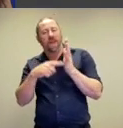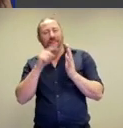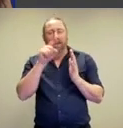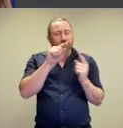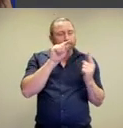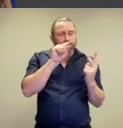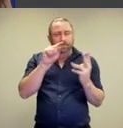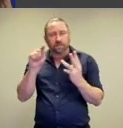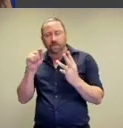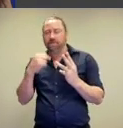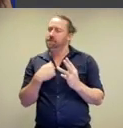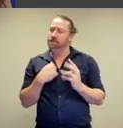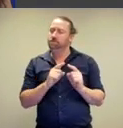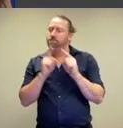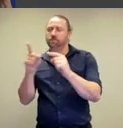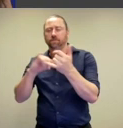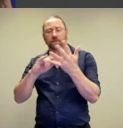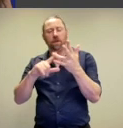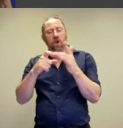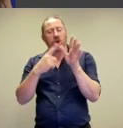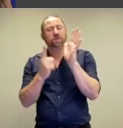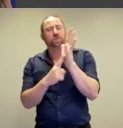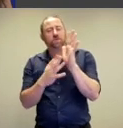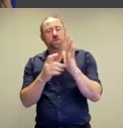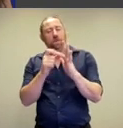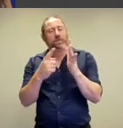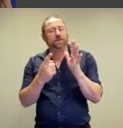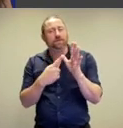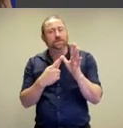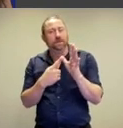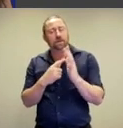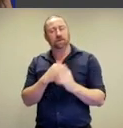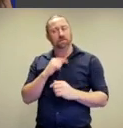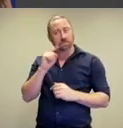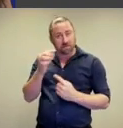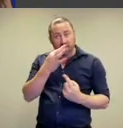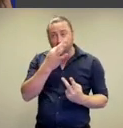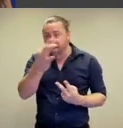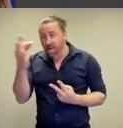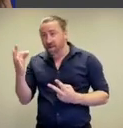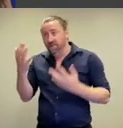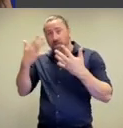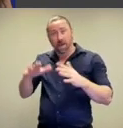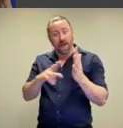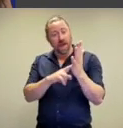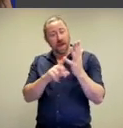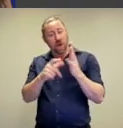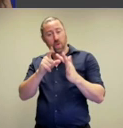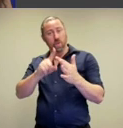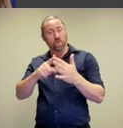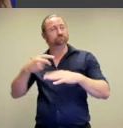focus in mind, we took to social media to ask